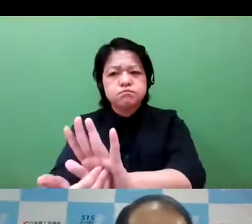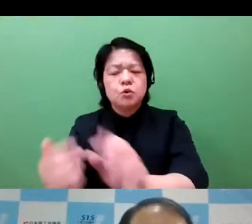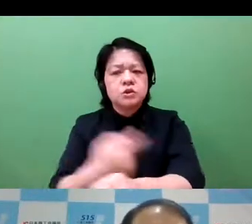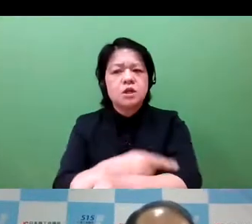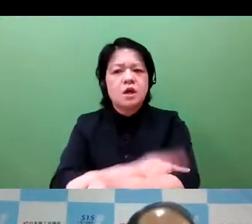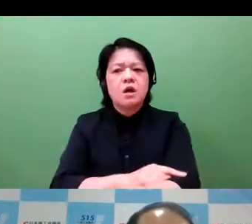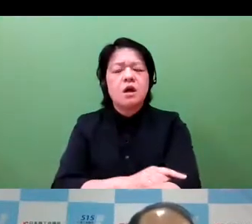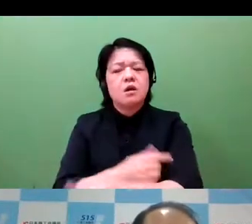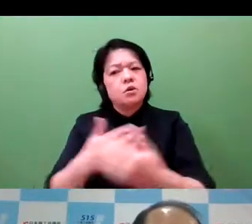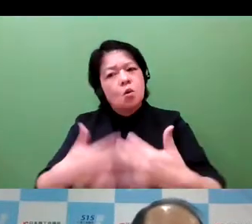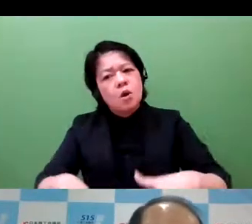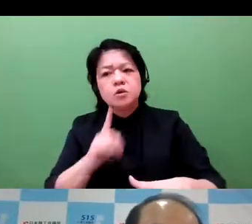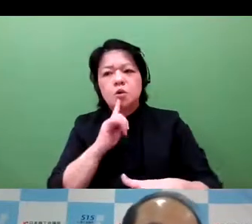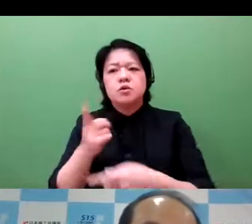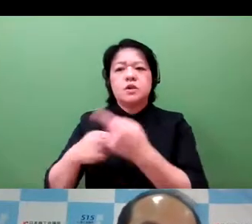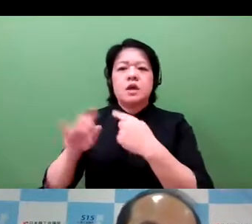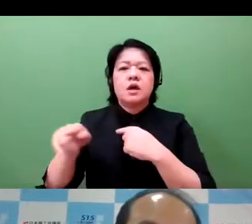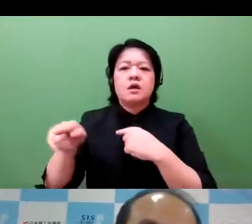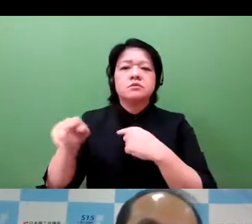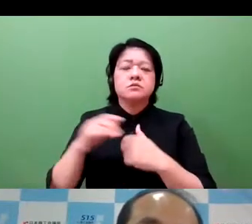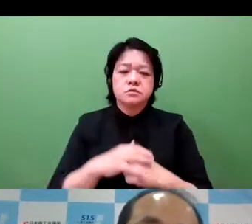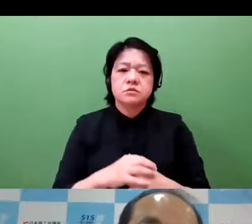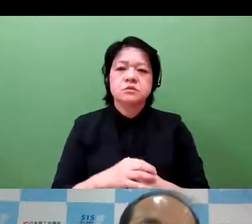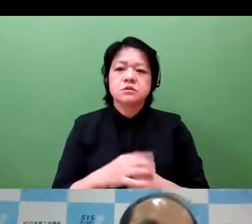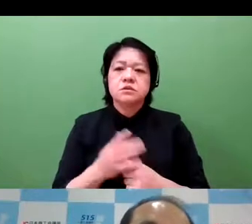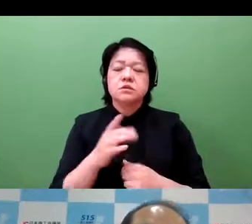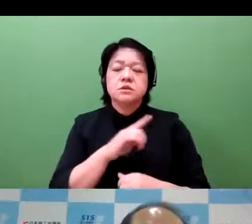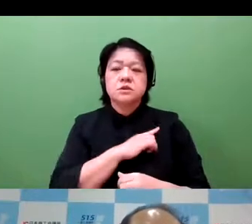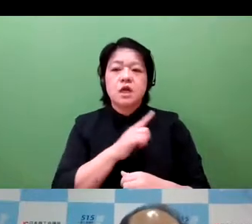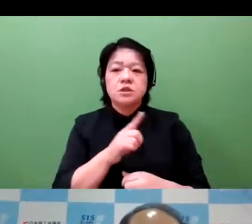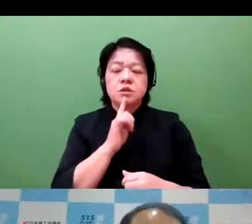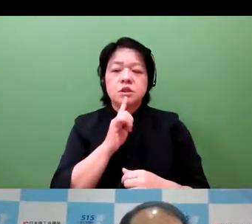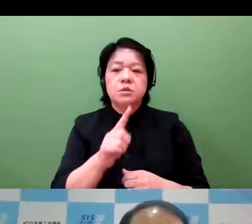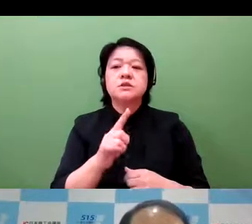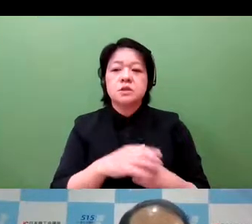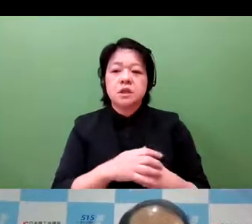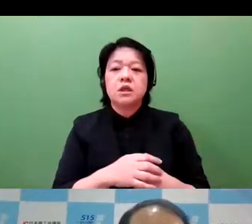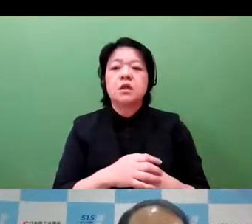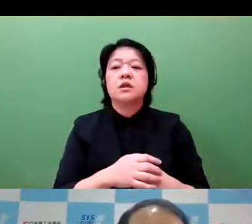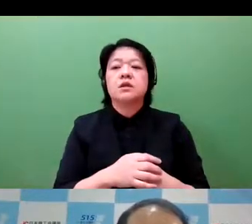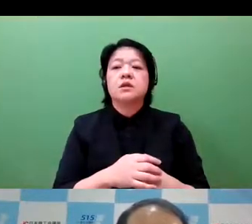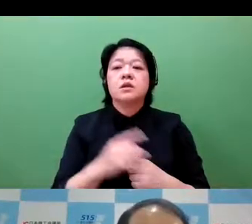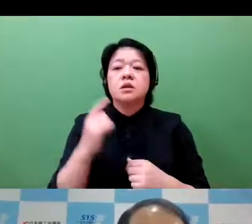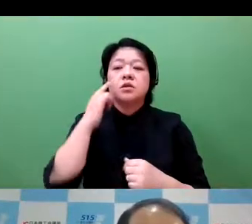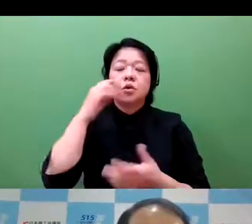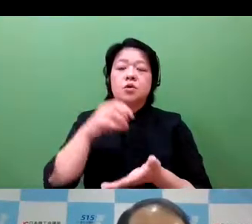However, as I pointed out, among the small and medium-sized enterprises, they have very little capacity